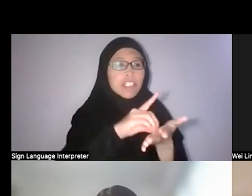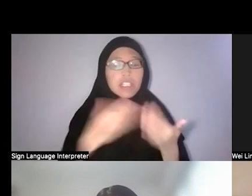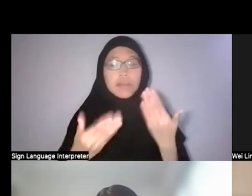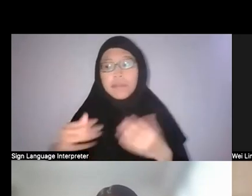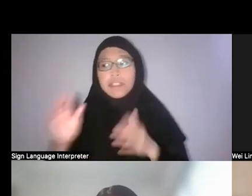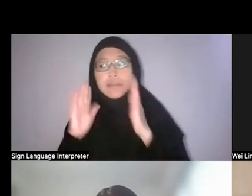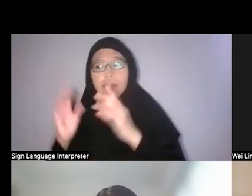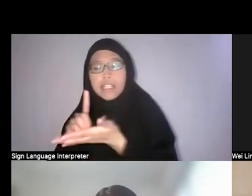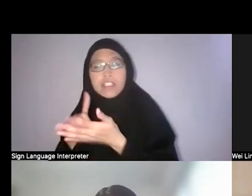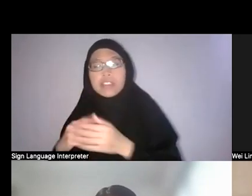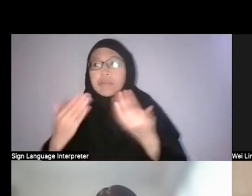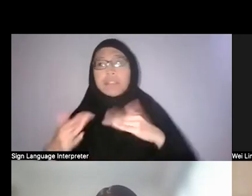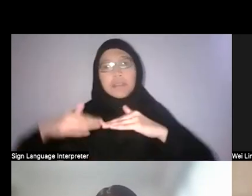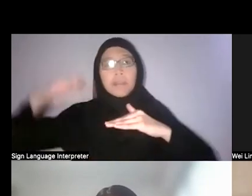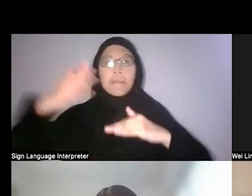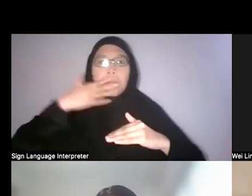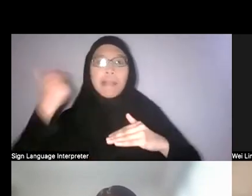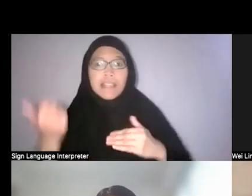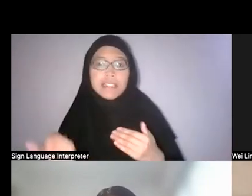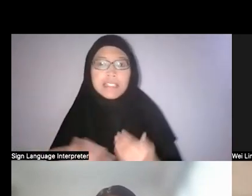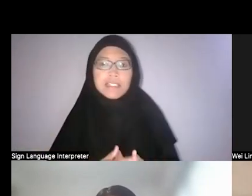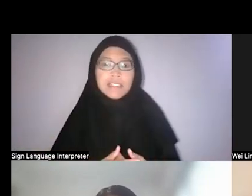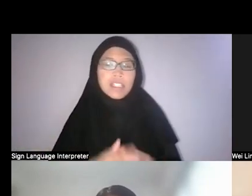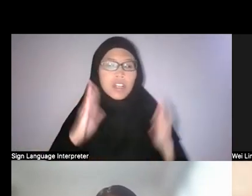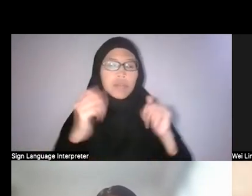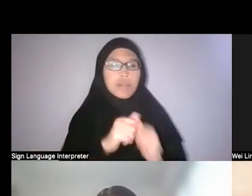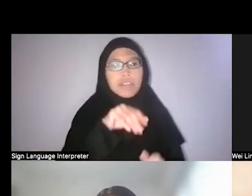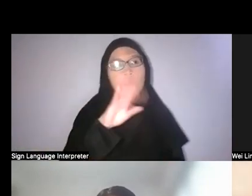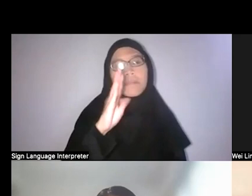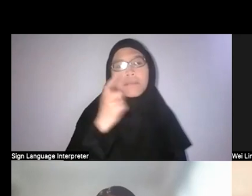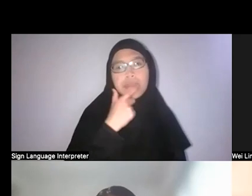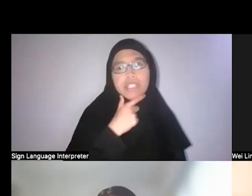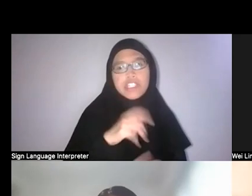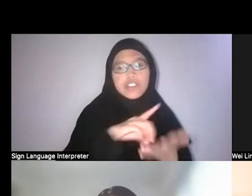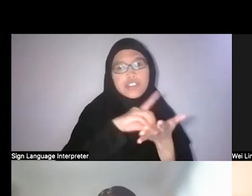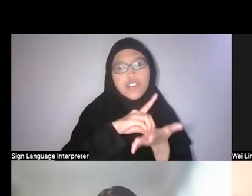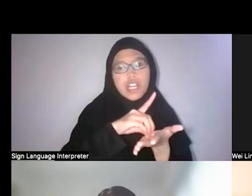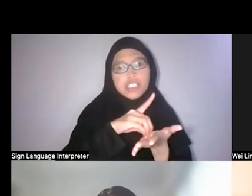than the British current drugs that they have found. And...